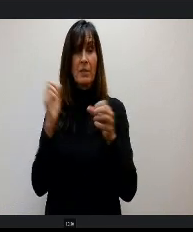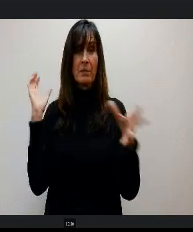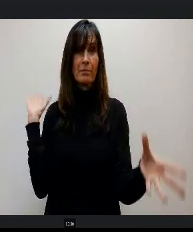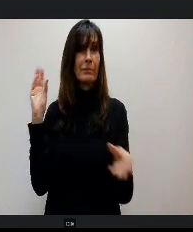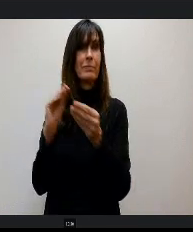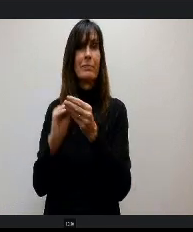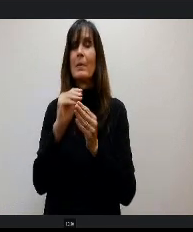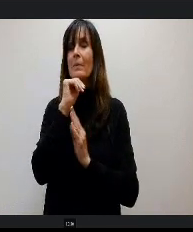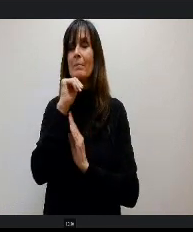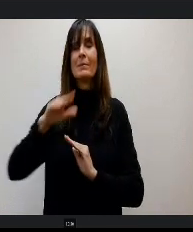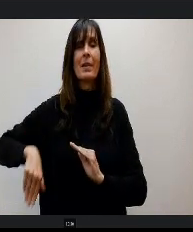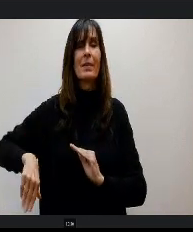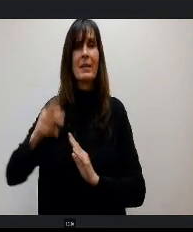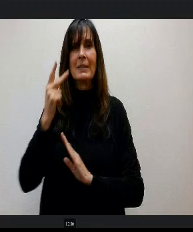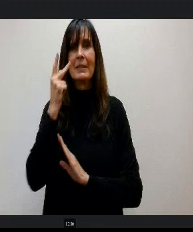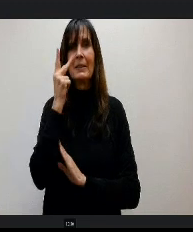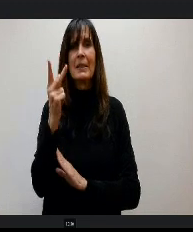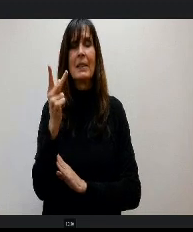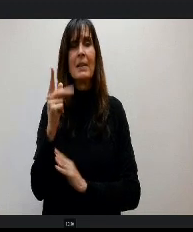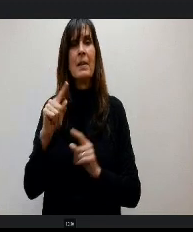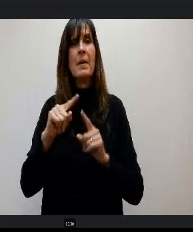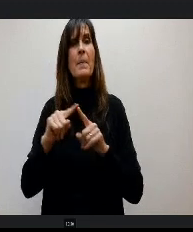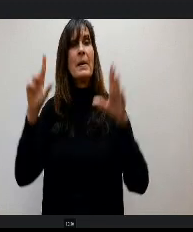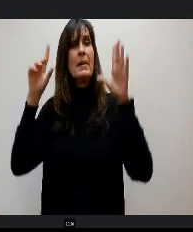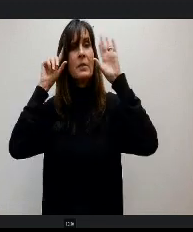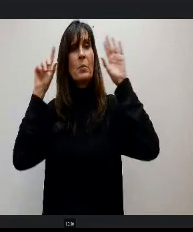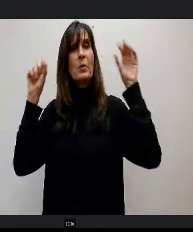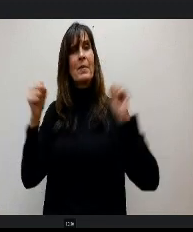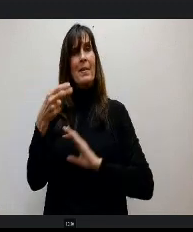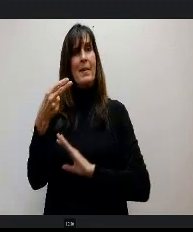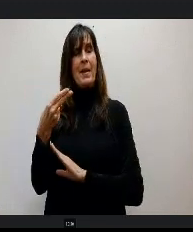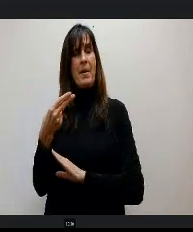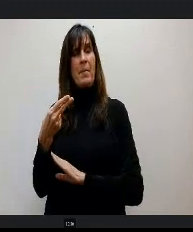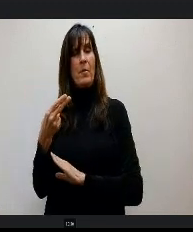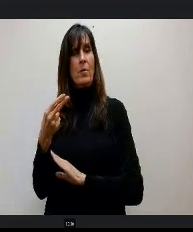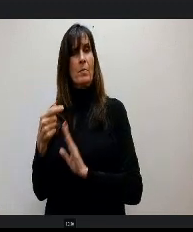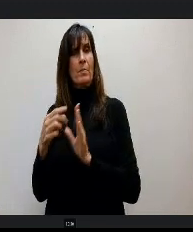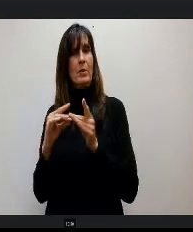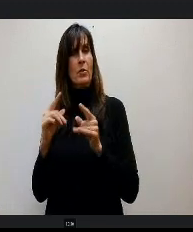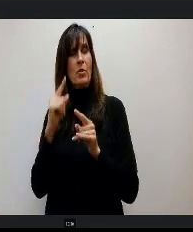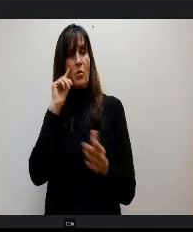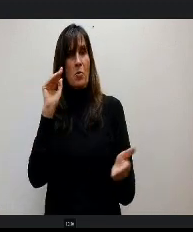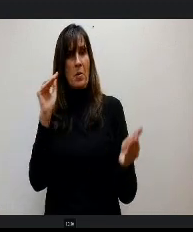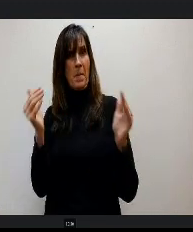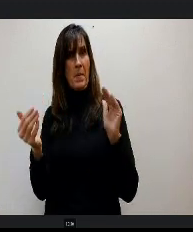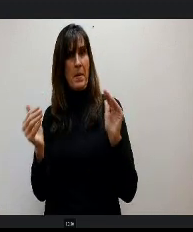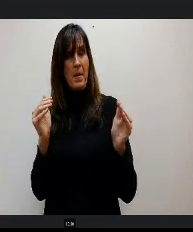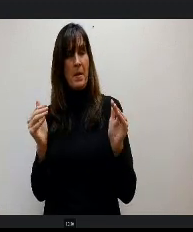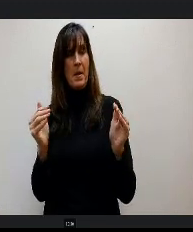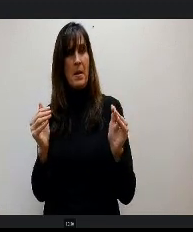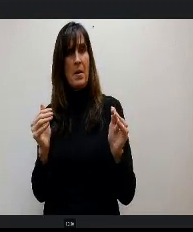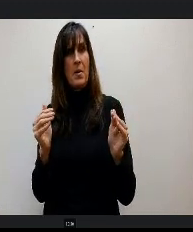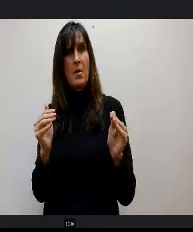t as Superintendent Haber mentioned, when you compare what we would get under the current formula and